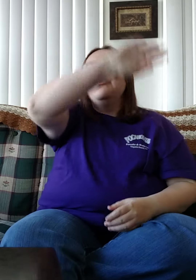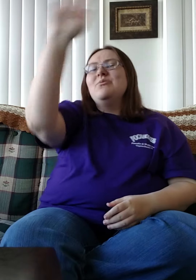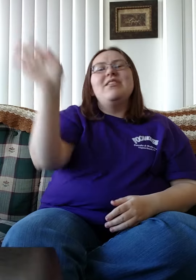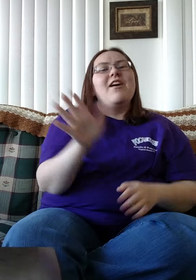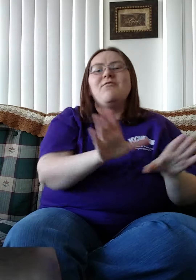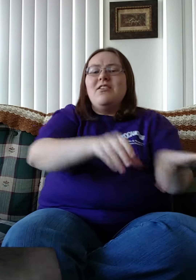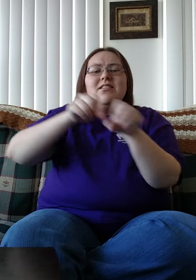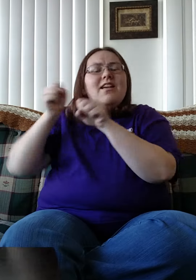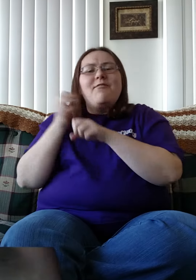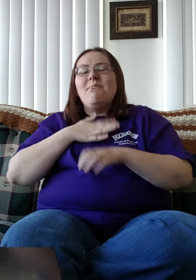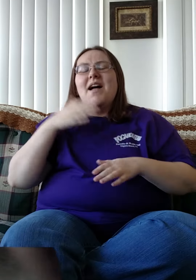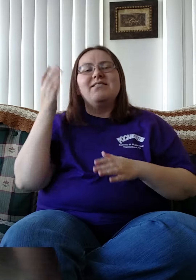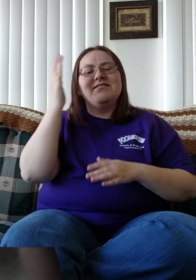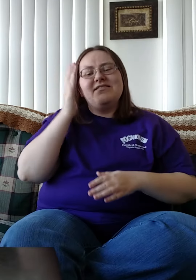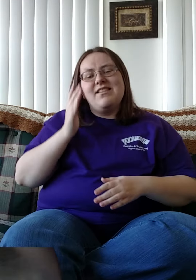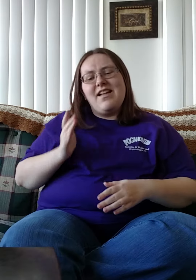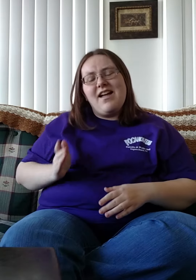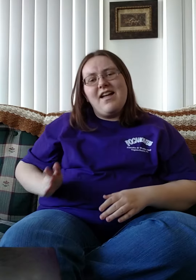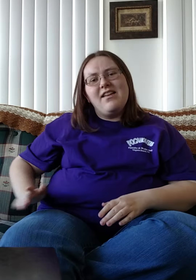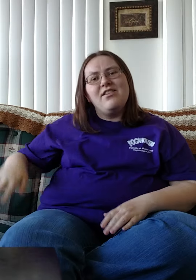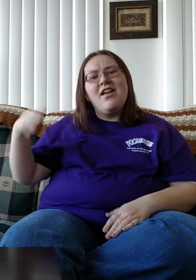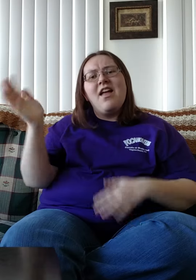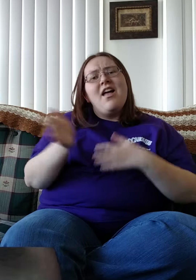You never left my side